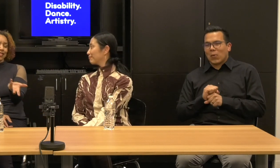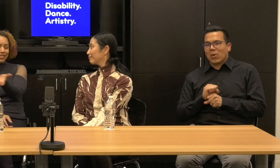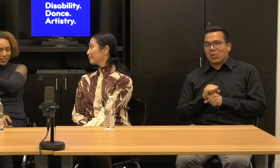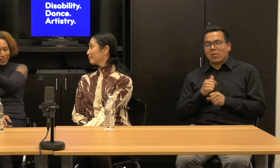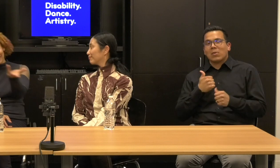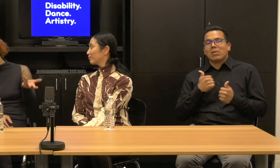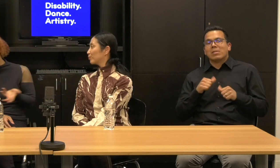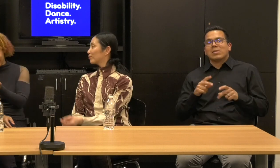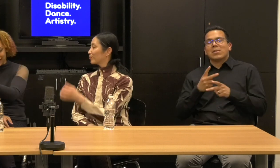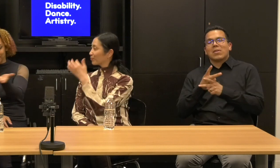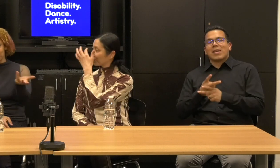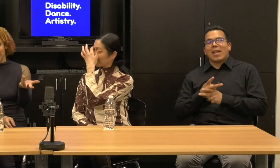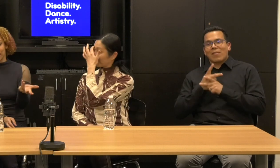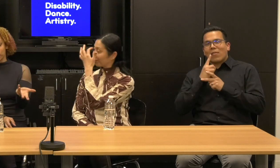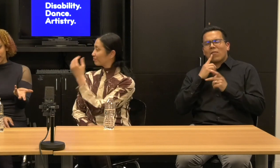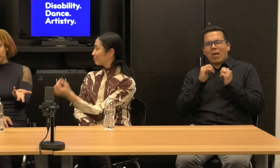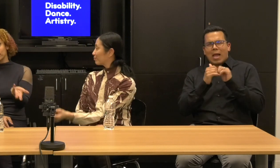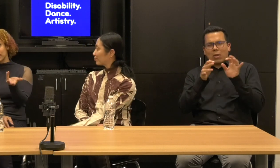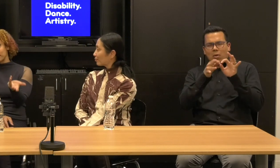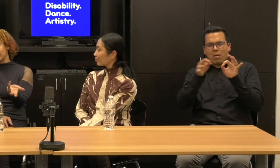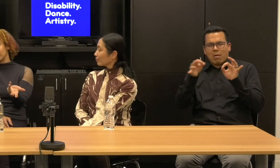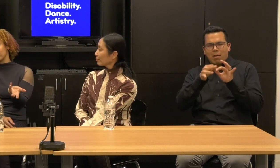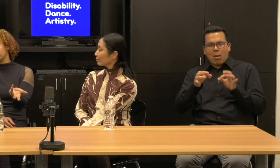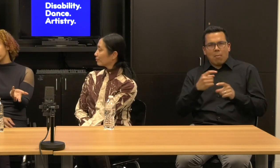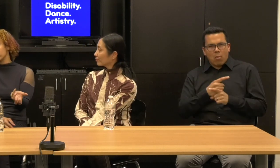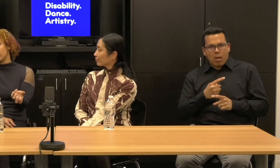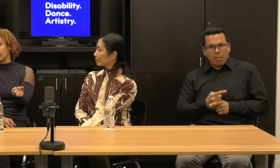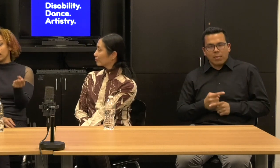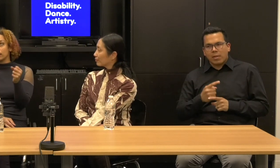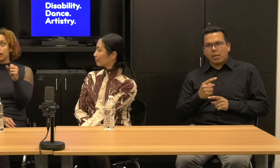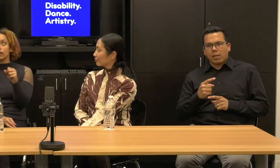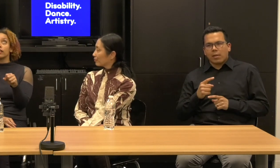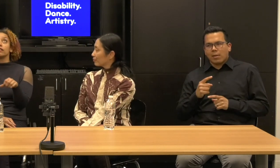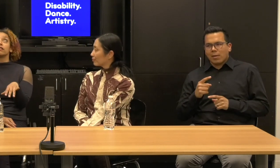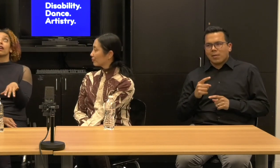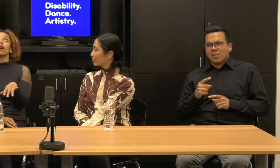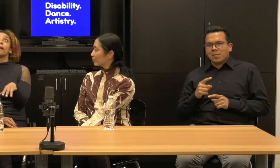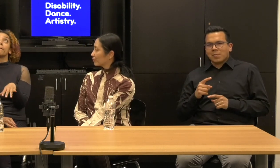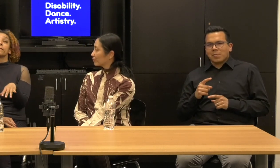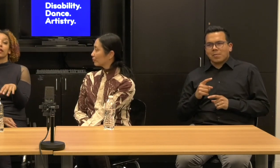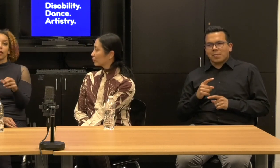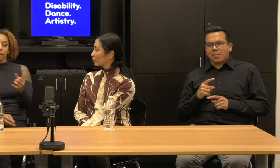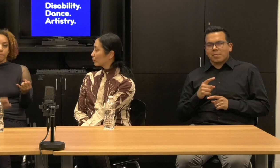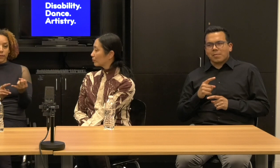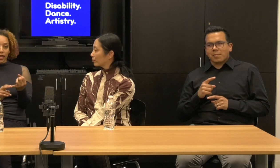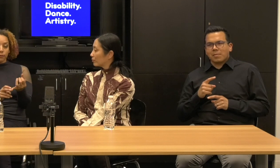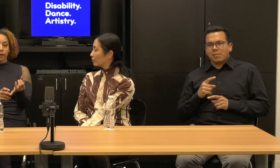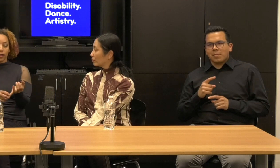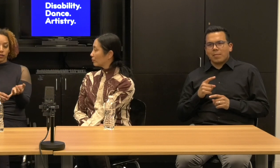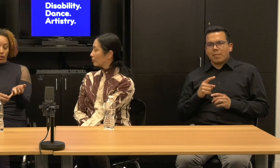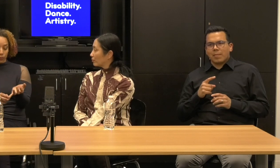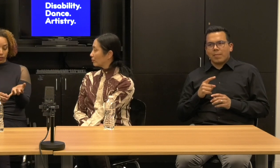We're still looking for language, working with disability dance It is made by disabled